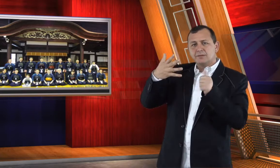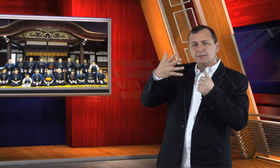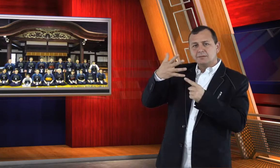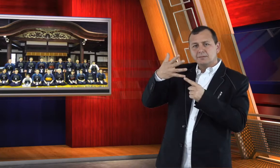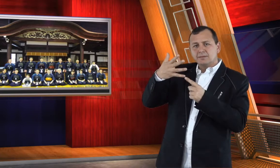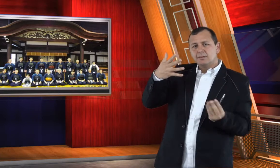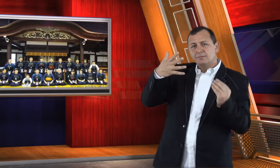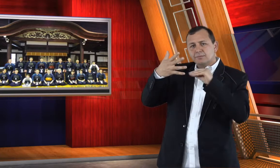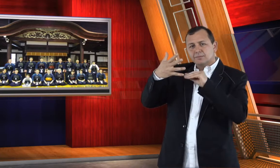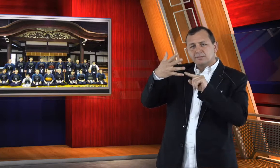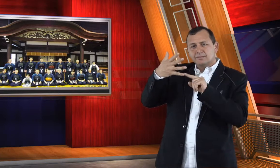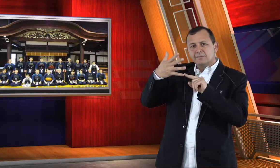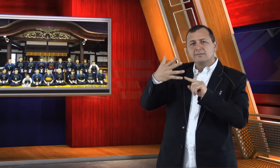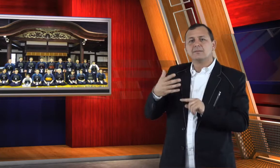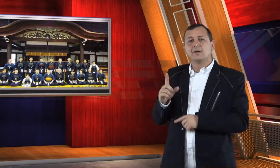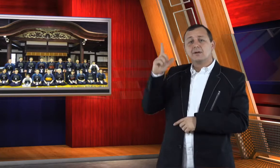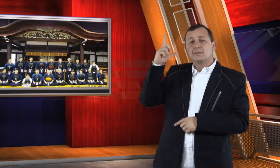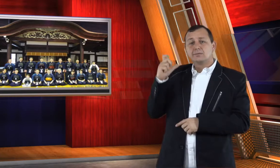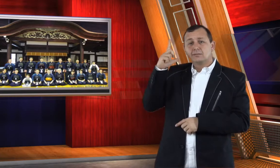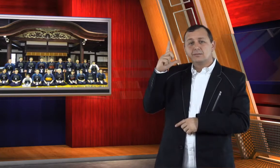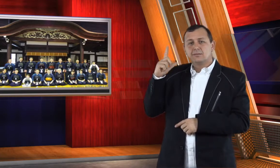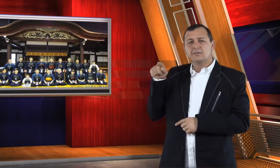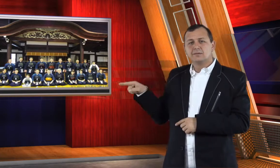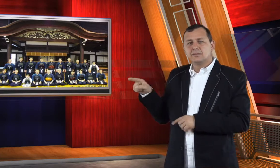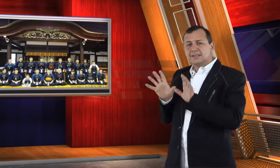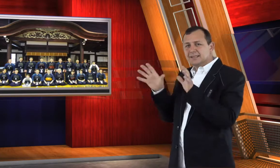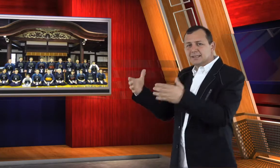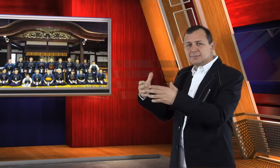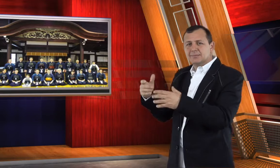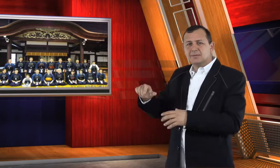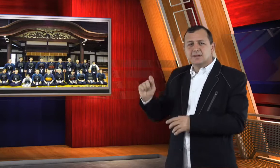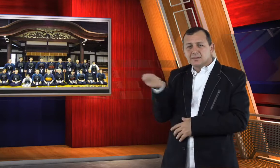In the beginning, the director of the